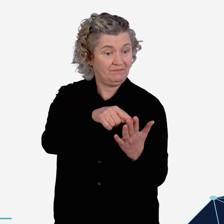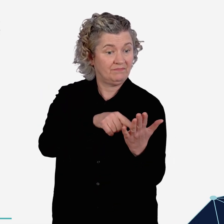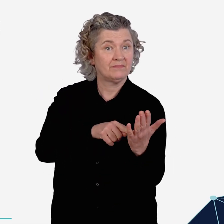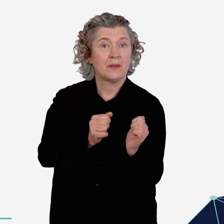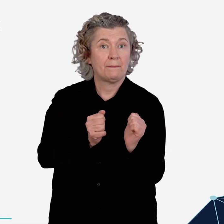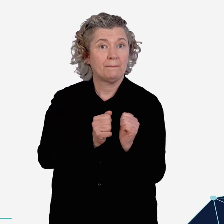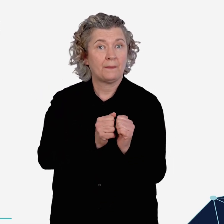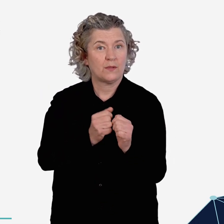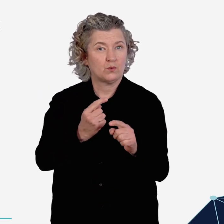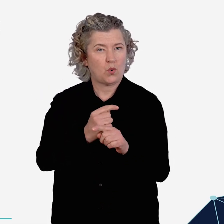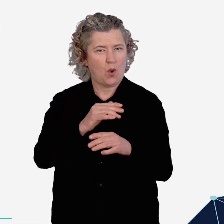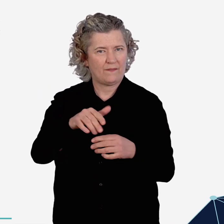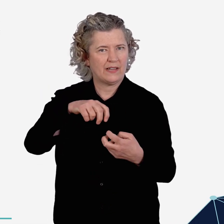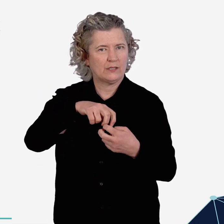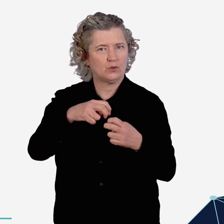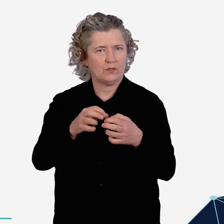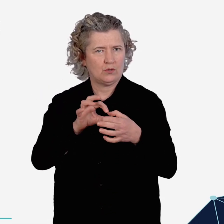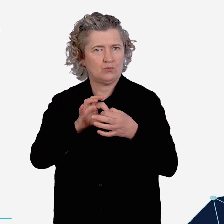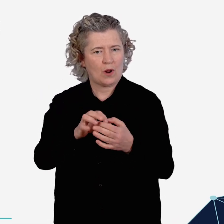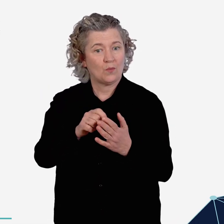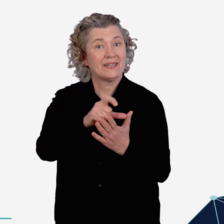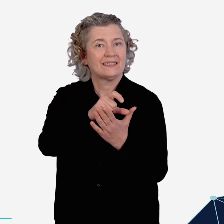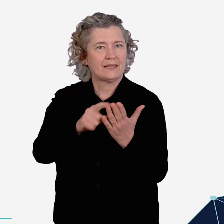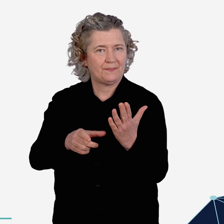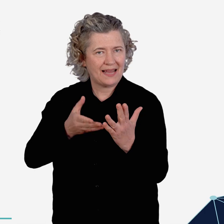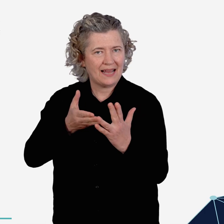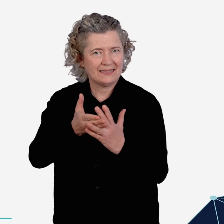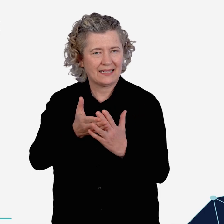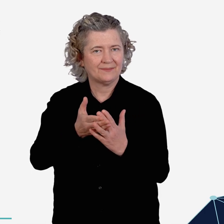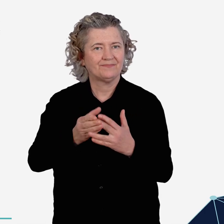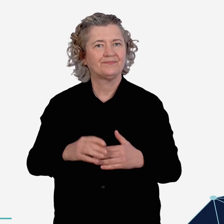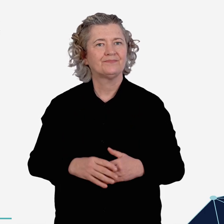This paper talks about issues relating to disability access.